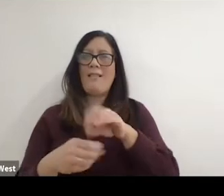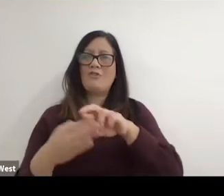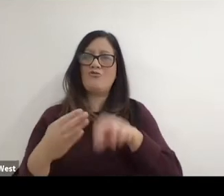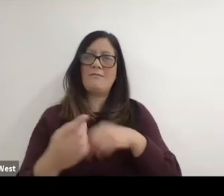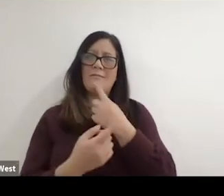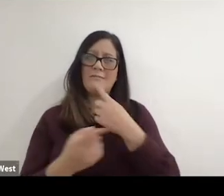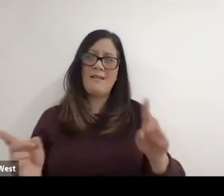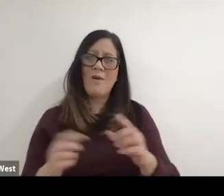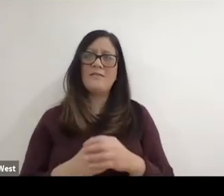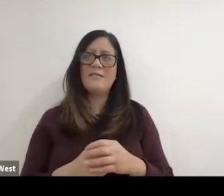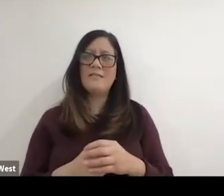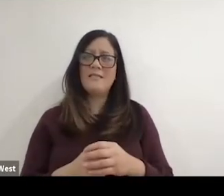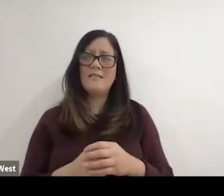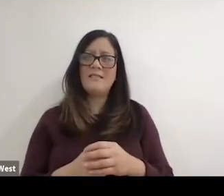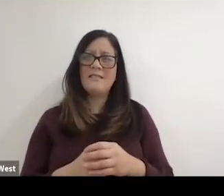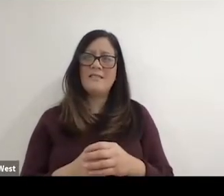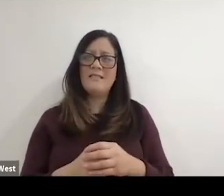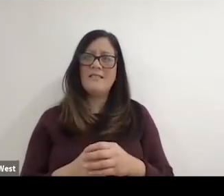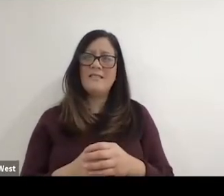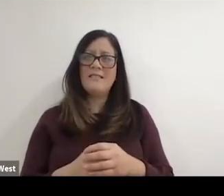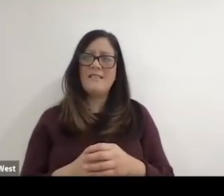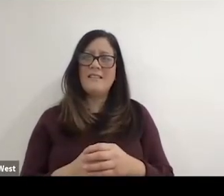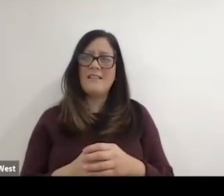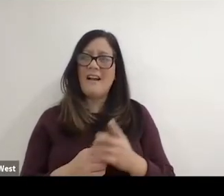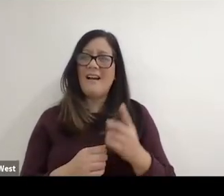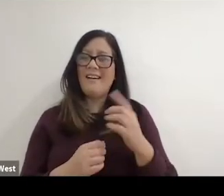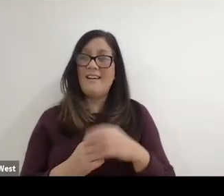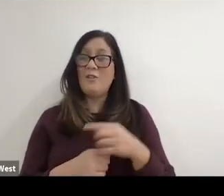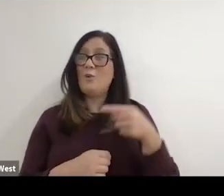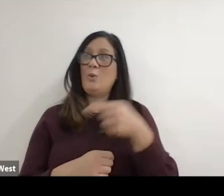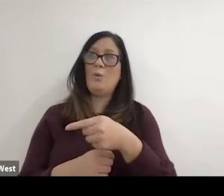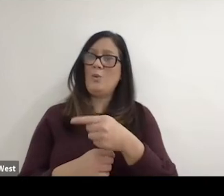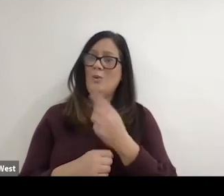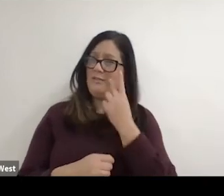and I thought I was pretty much going to get knocked over because you were